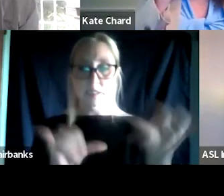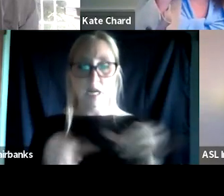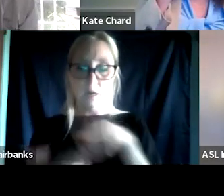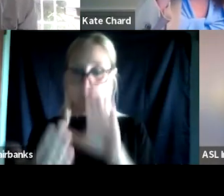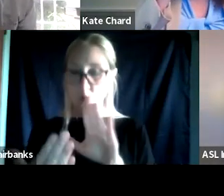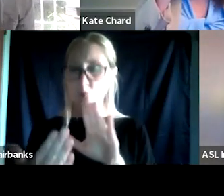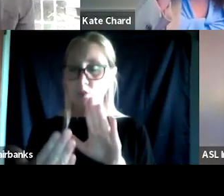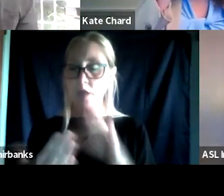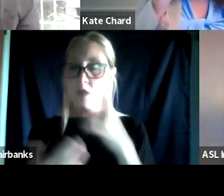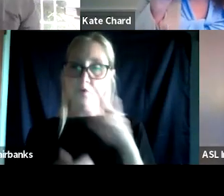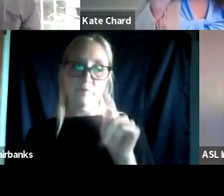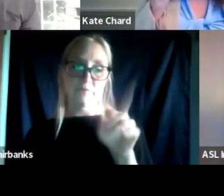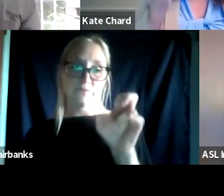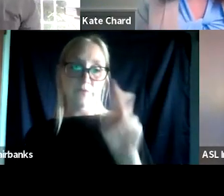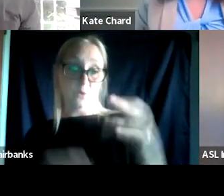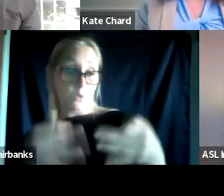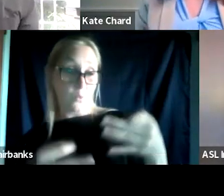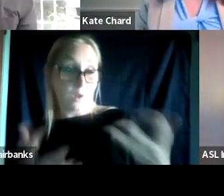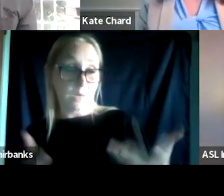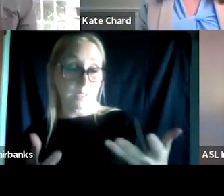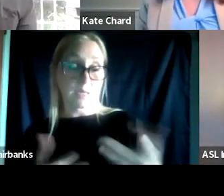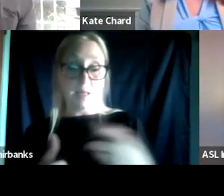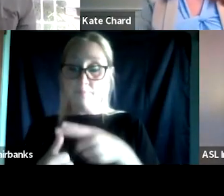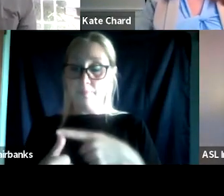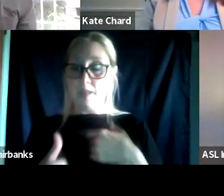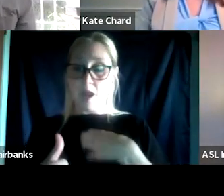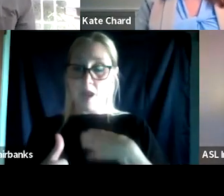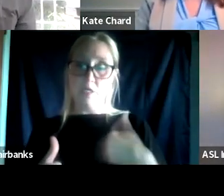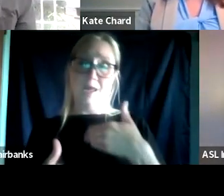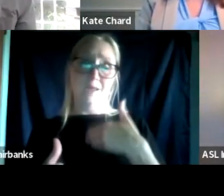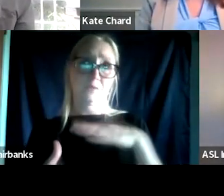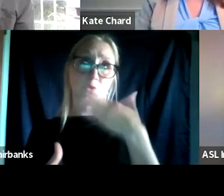the veterans courts, A, I wish I had a great answer for that. There's not a good one.